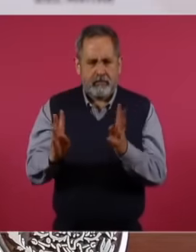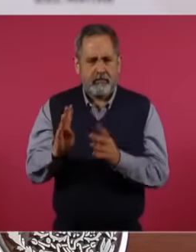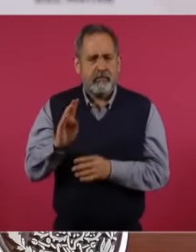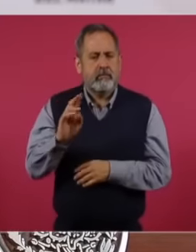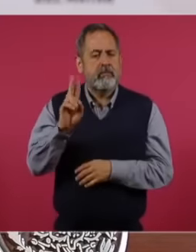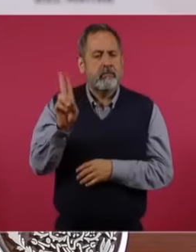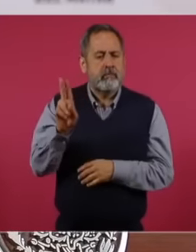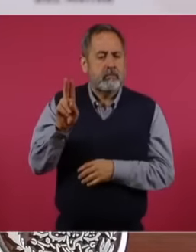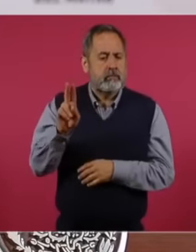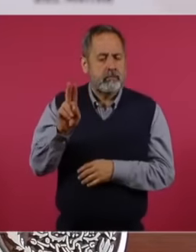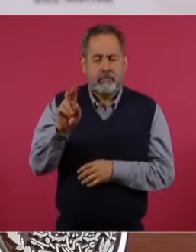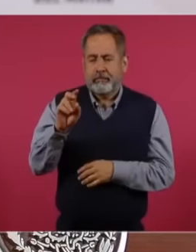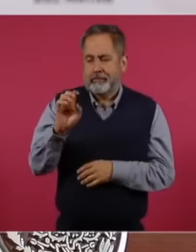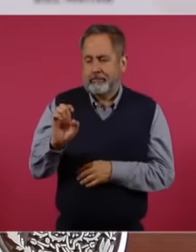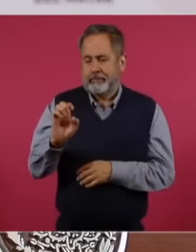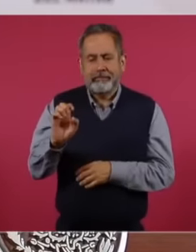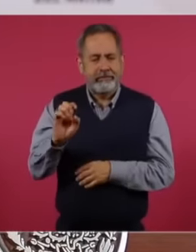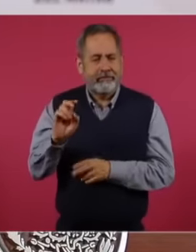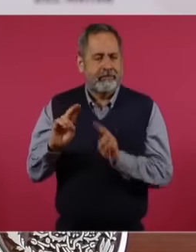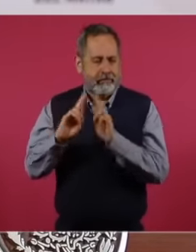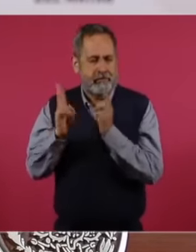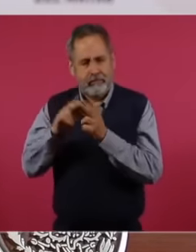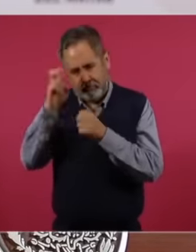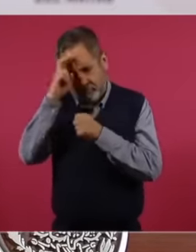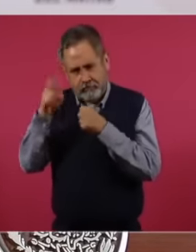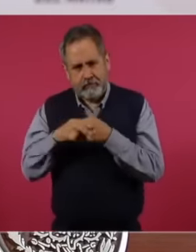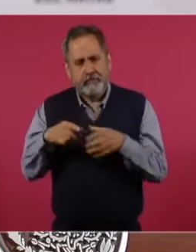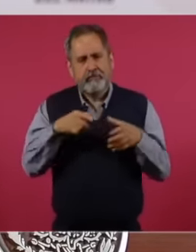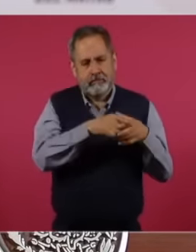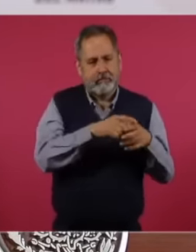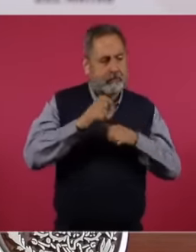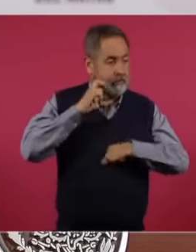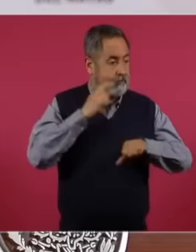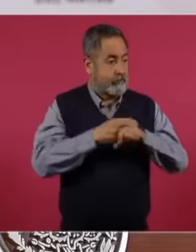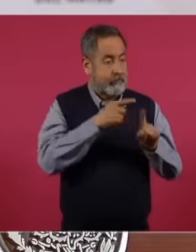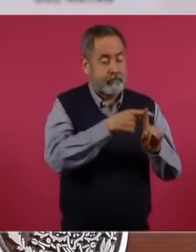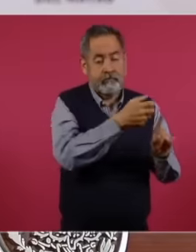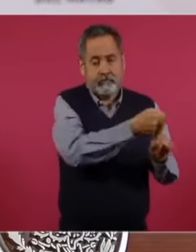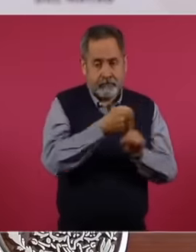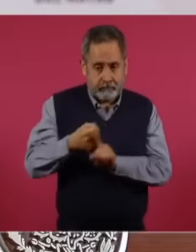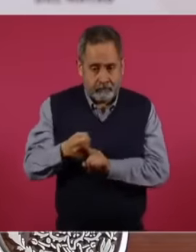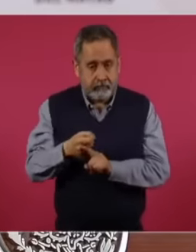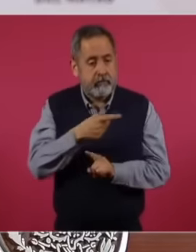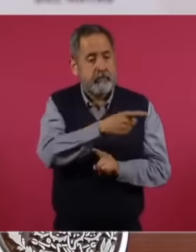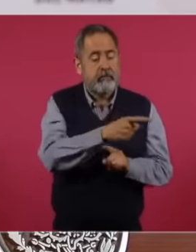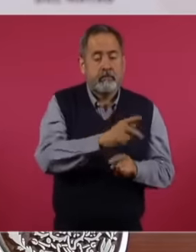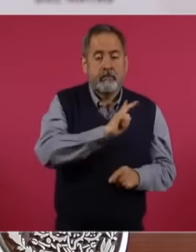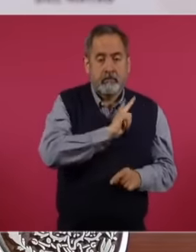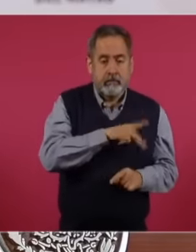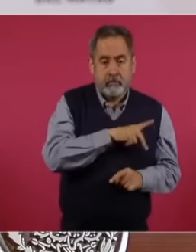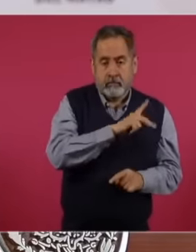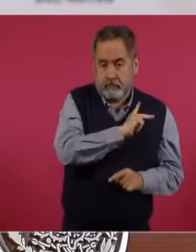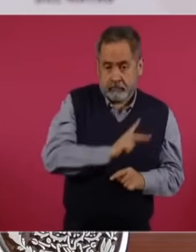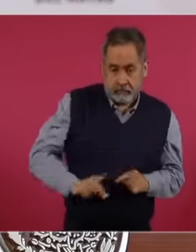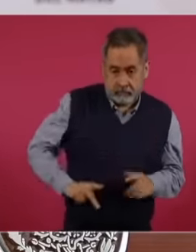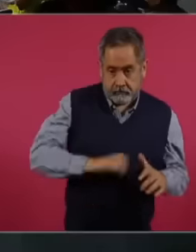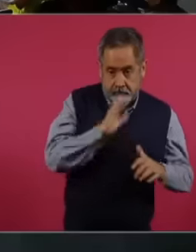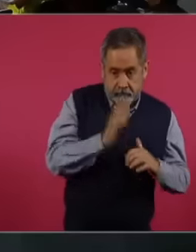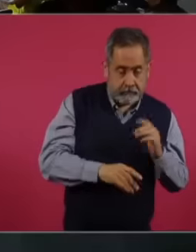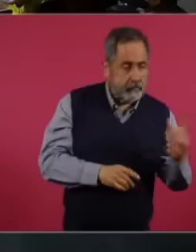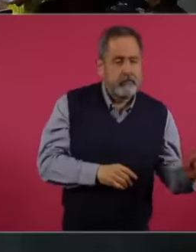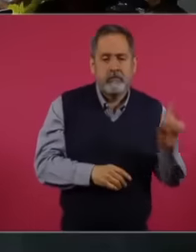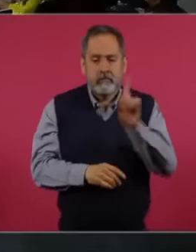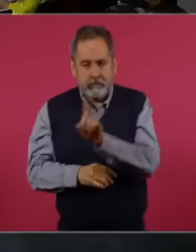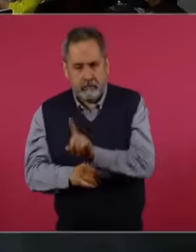he left Portugal because he They did a very strong right-wing media campaign,